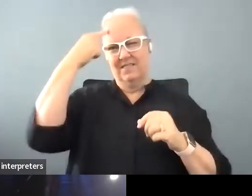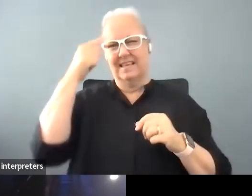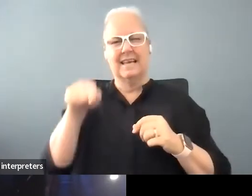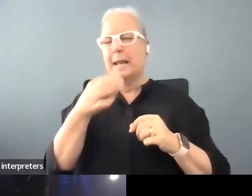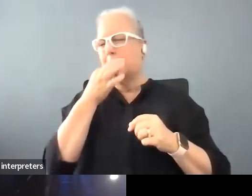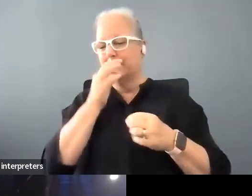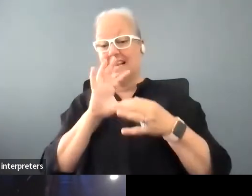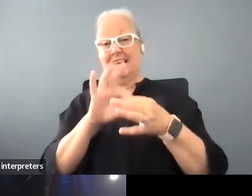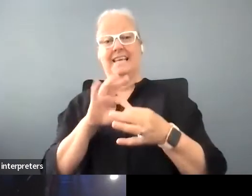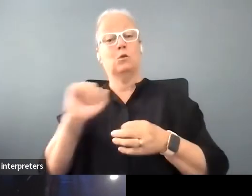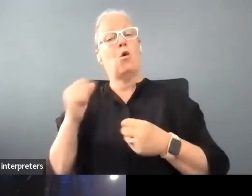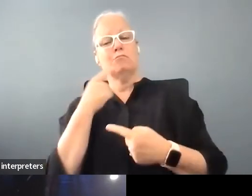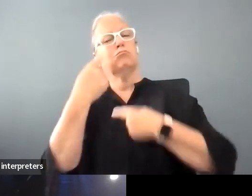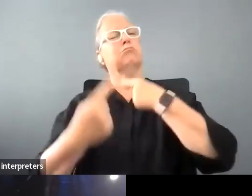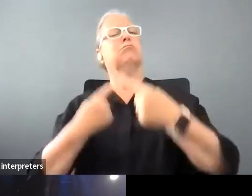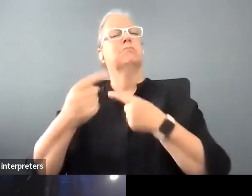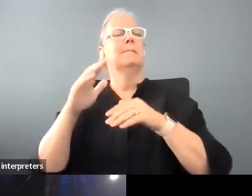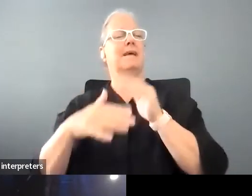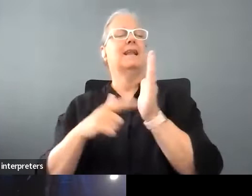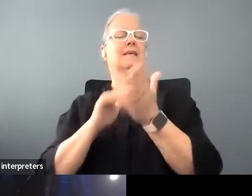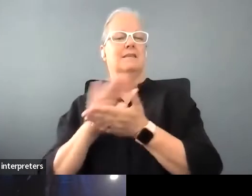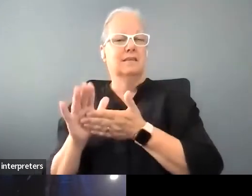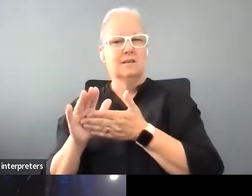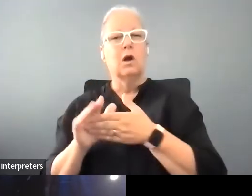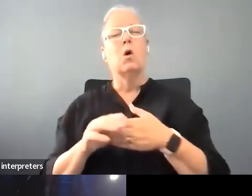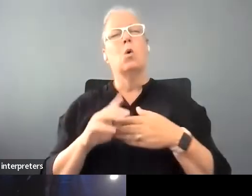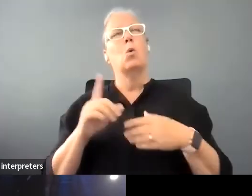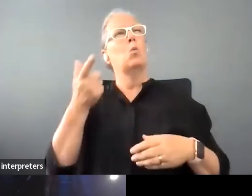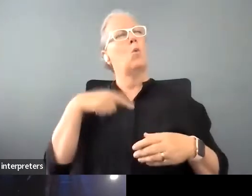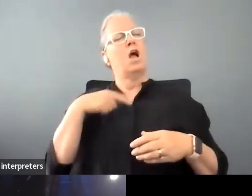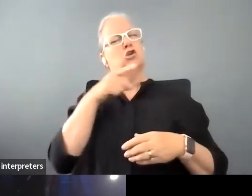which were; what were her motivations do you think and why do you think she did?